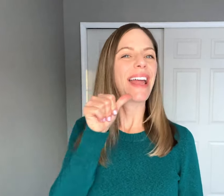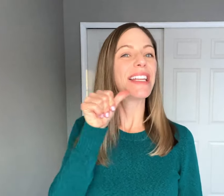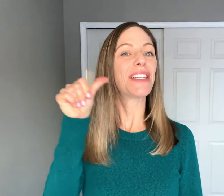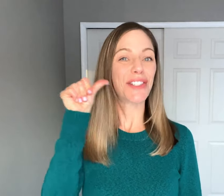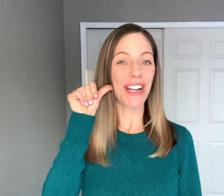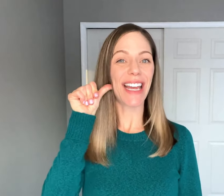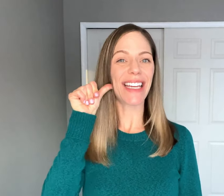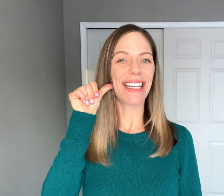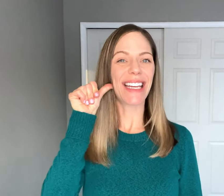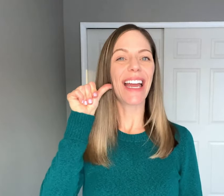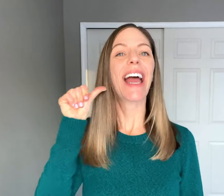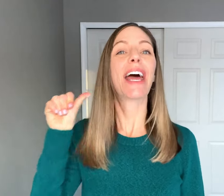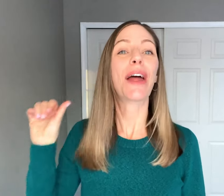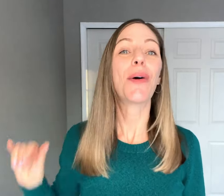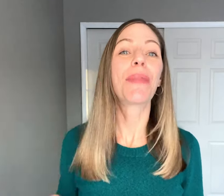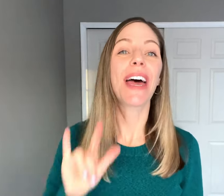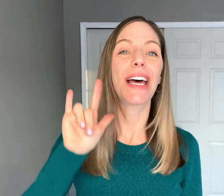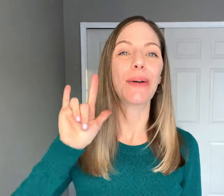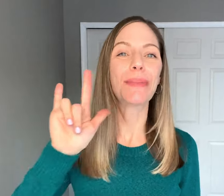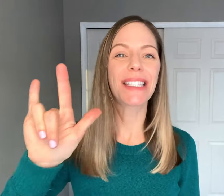and YESTERDAY. And I hope that helps.